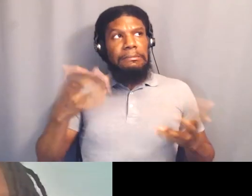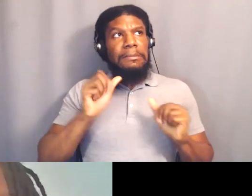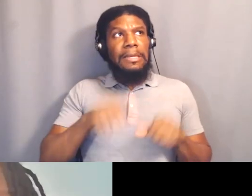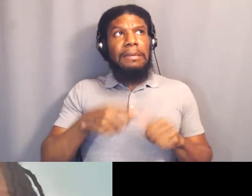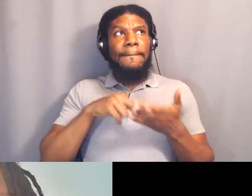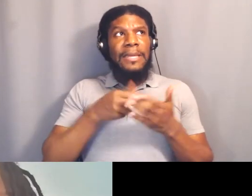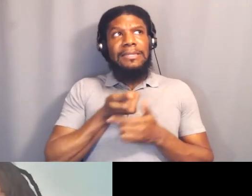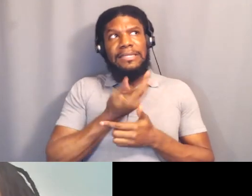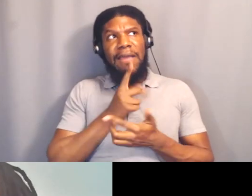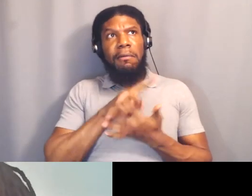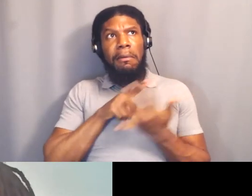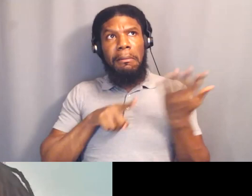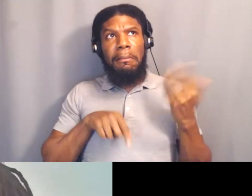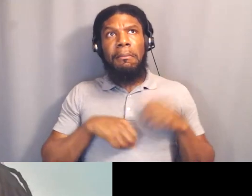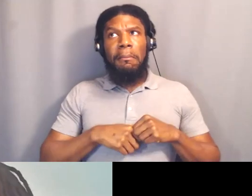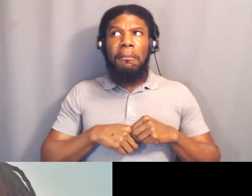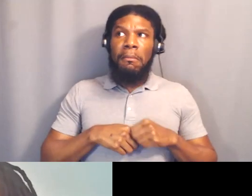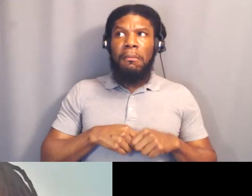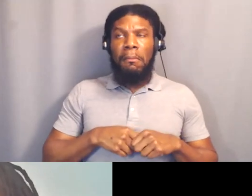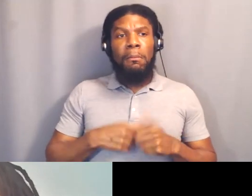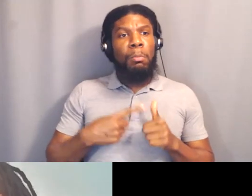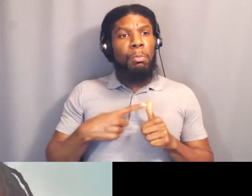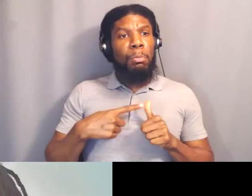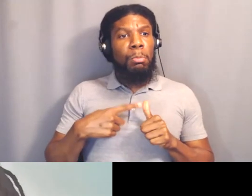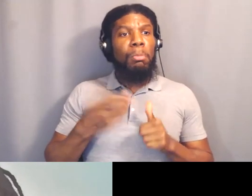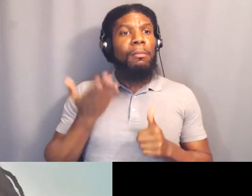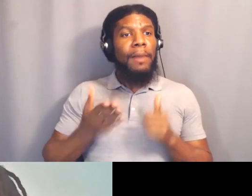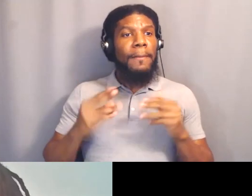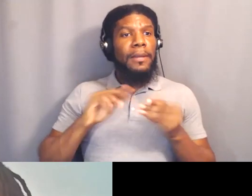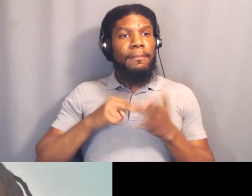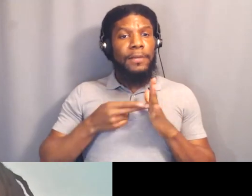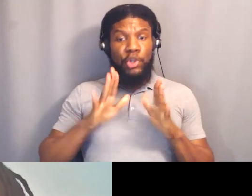I think it can mean putting your body in spaces